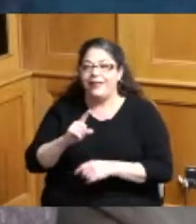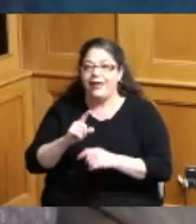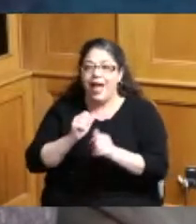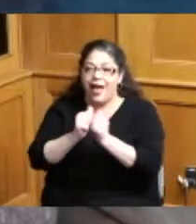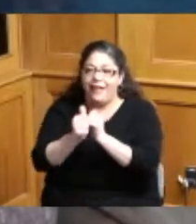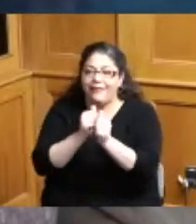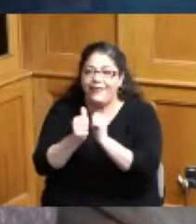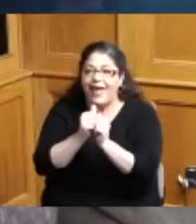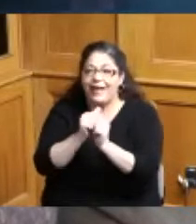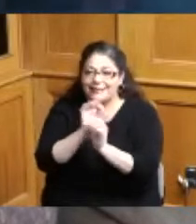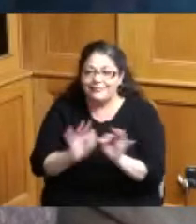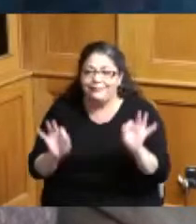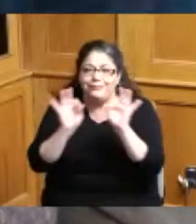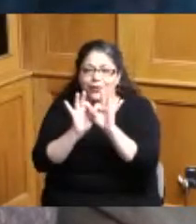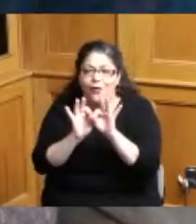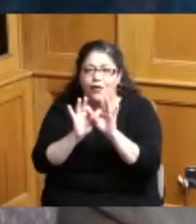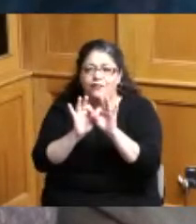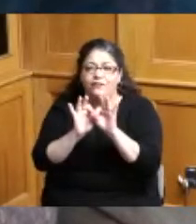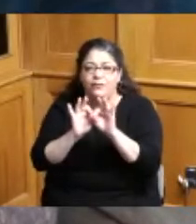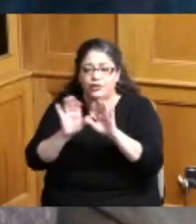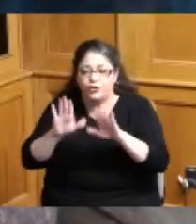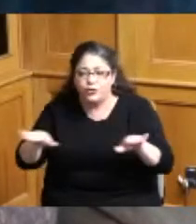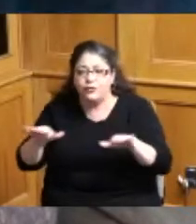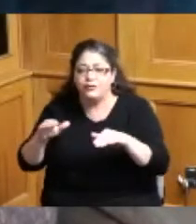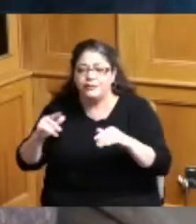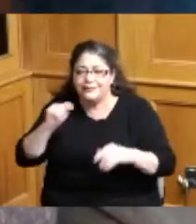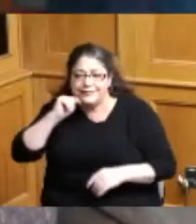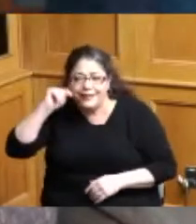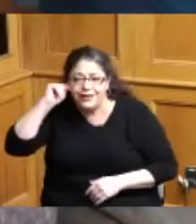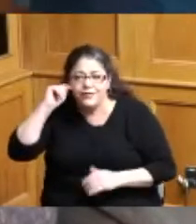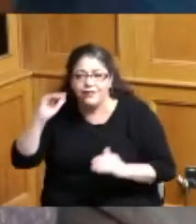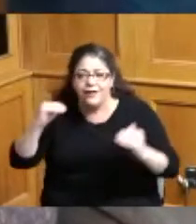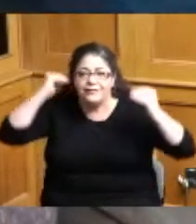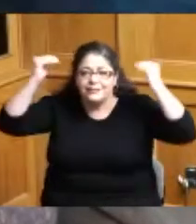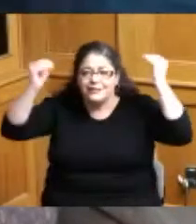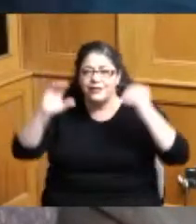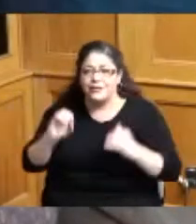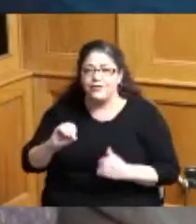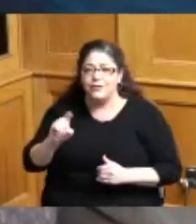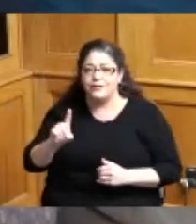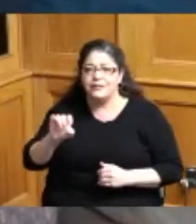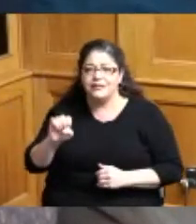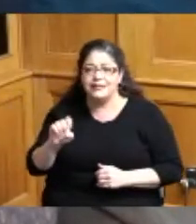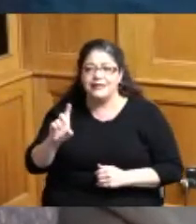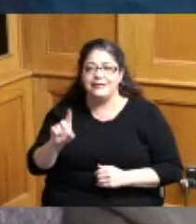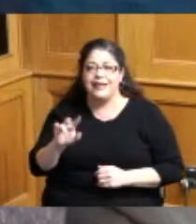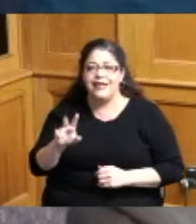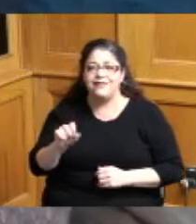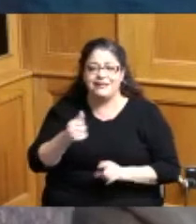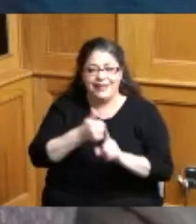kids lives and in adults lives and so Oz Davis is the perfect example of somebody that builds kids